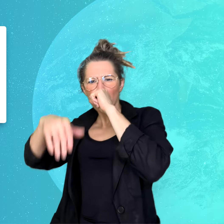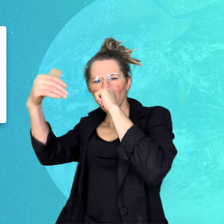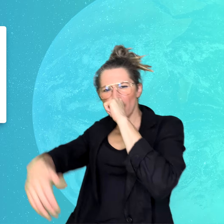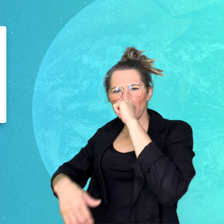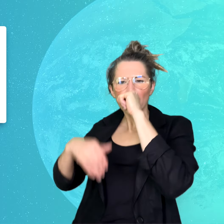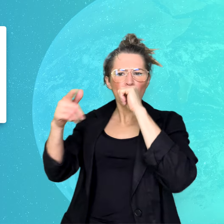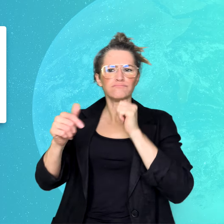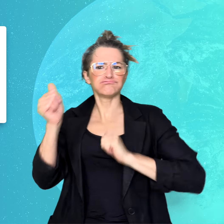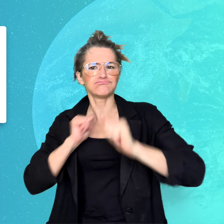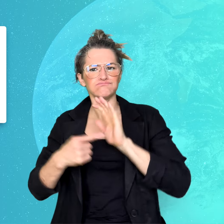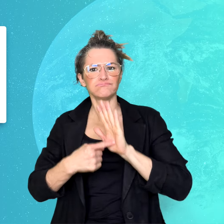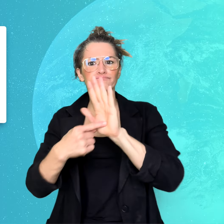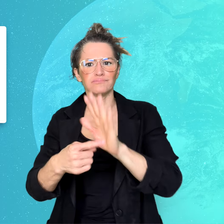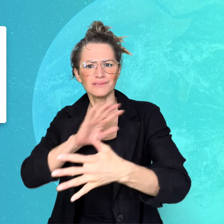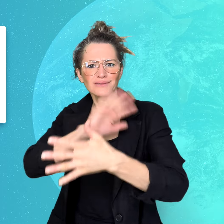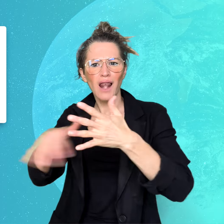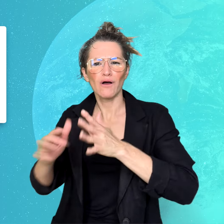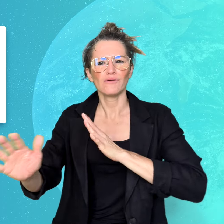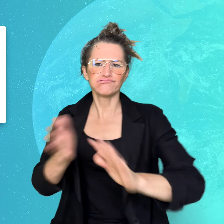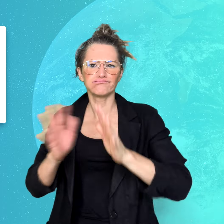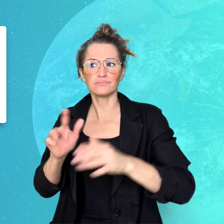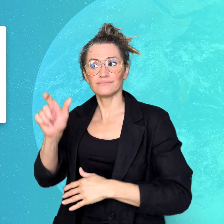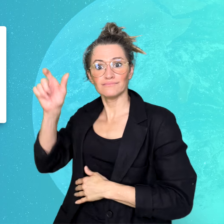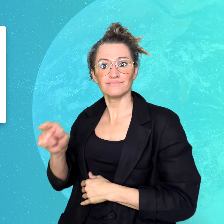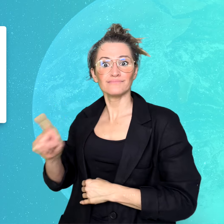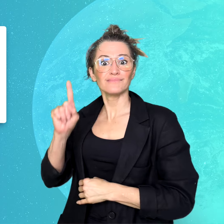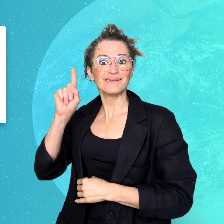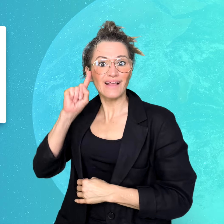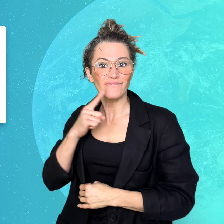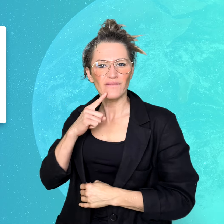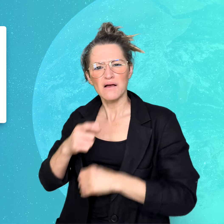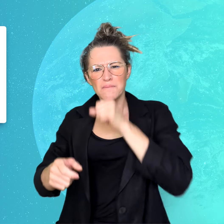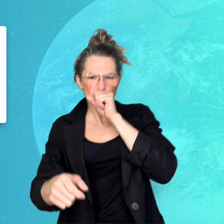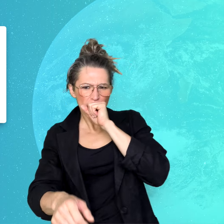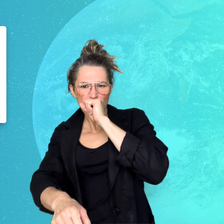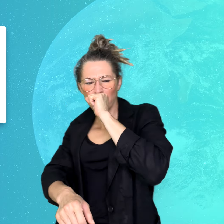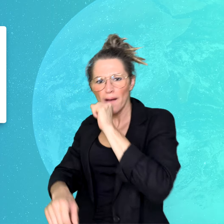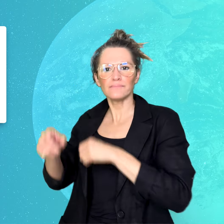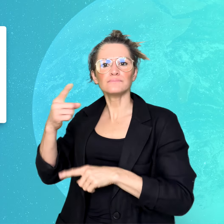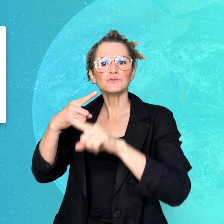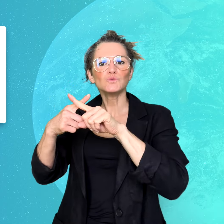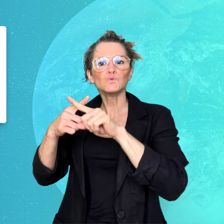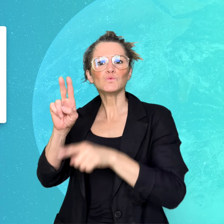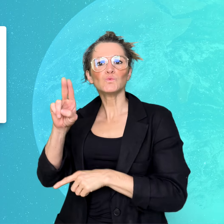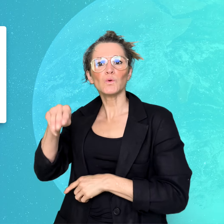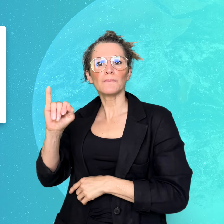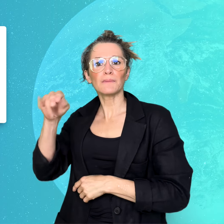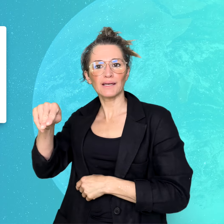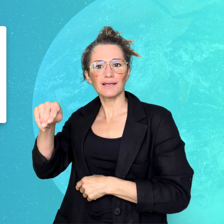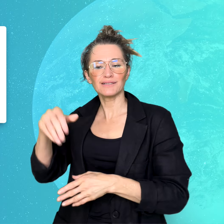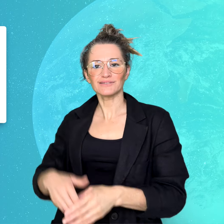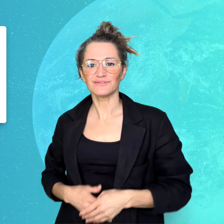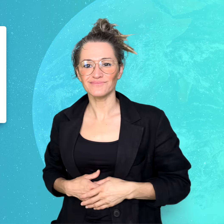rap performance by a Deaf rapper, Xumin.